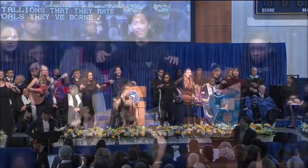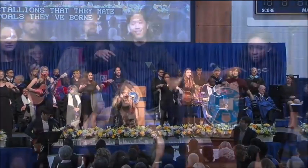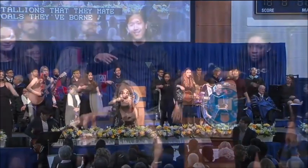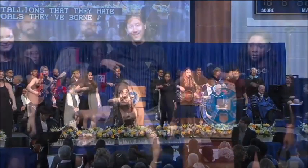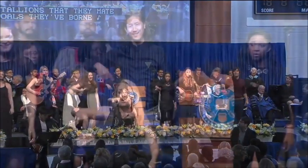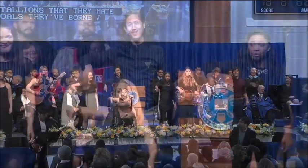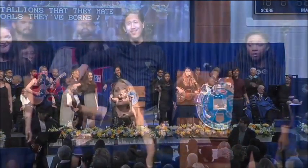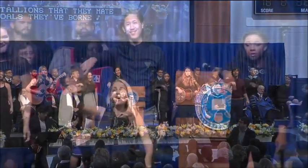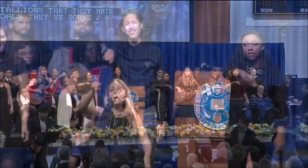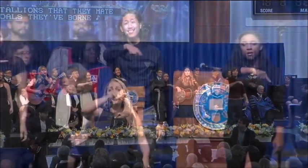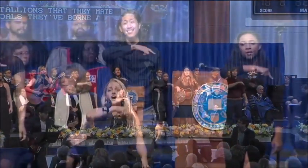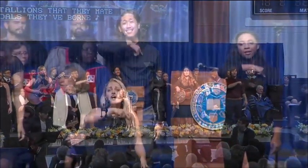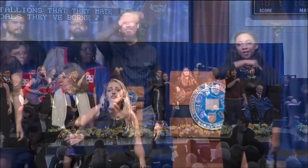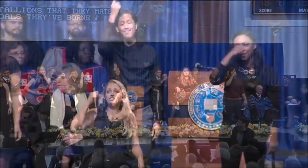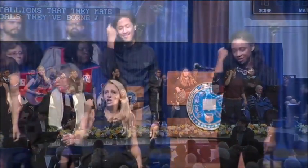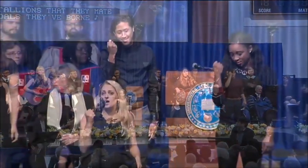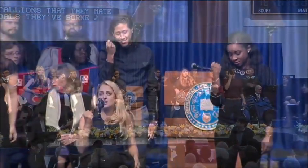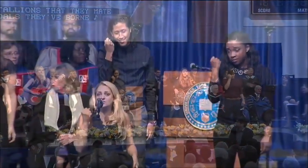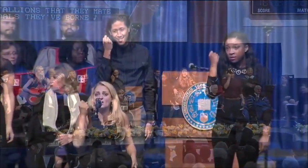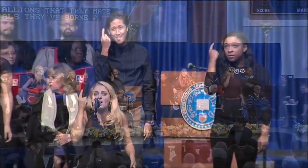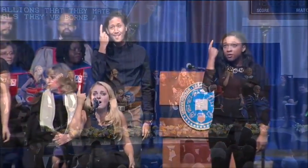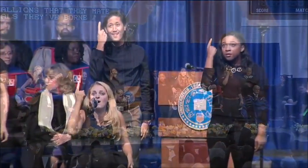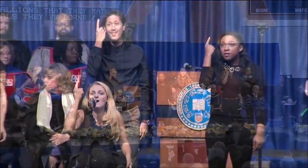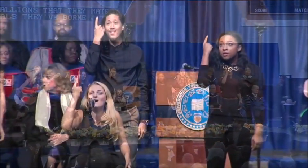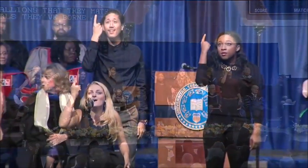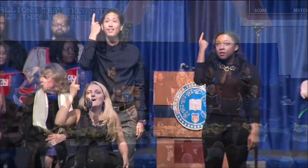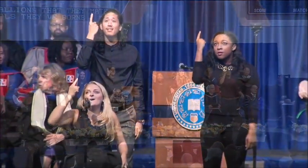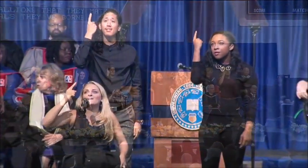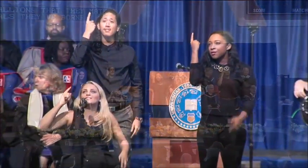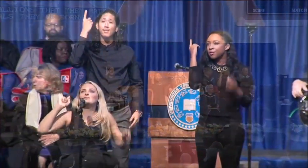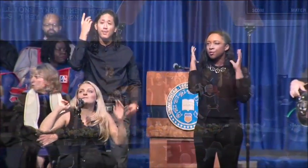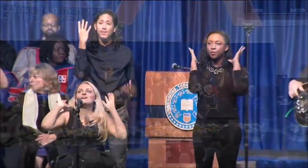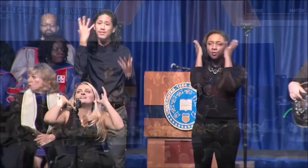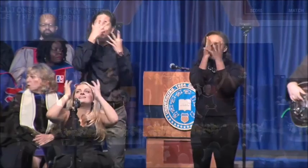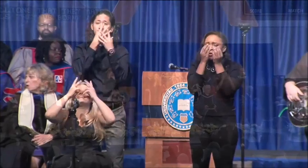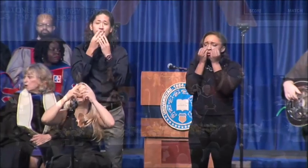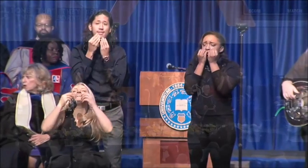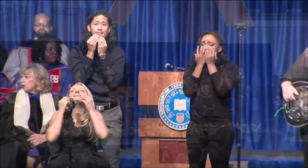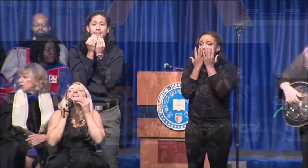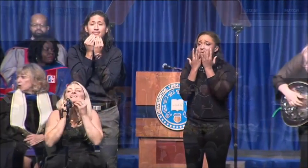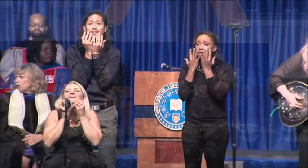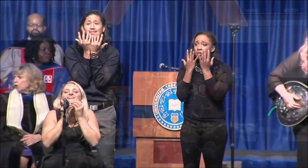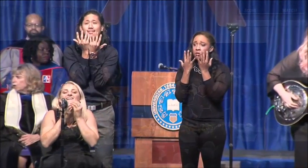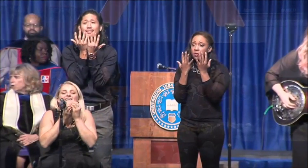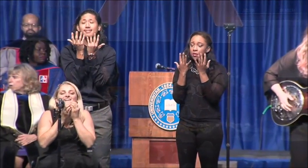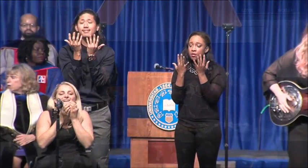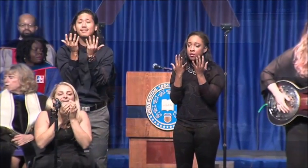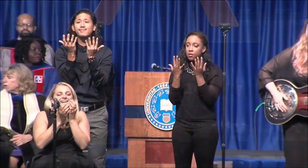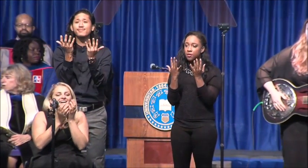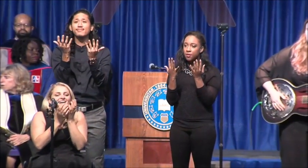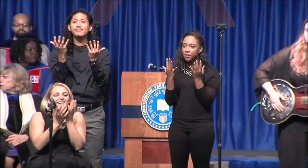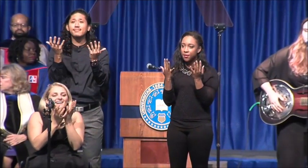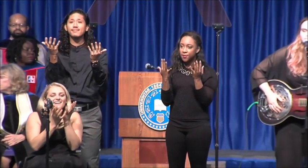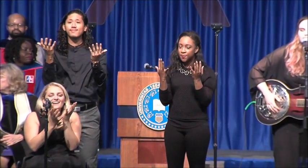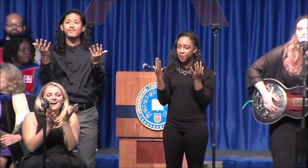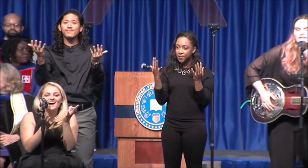And all shall know the wonder